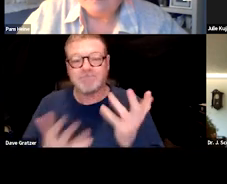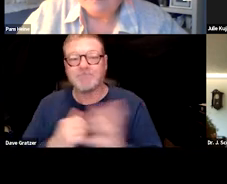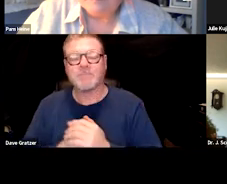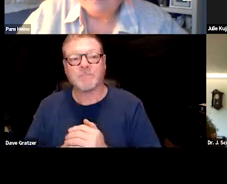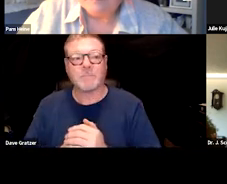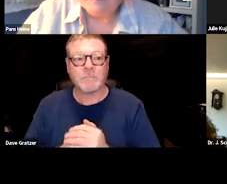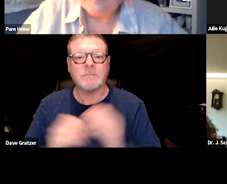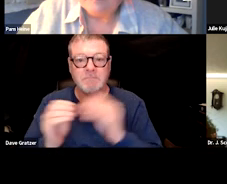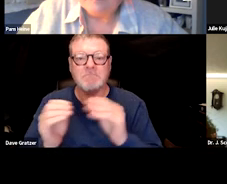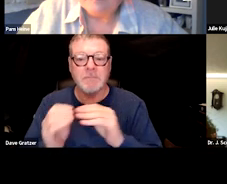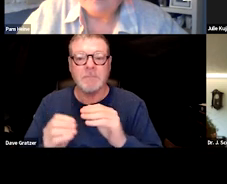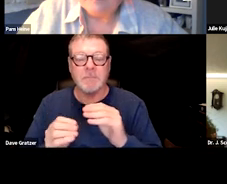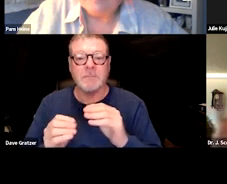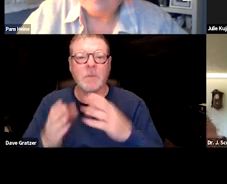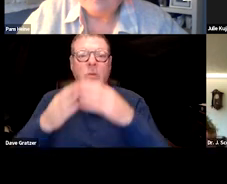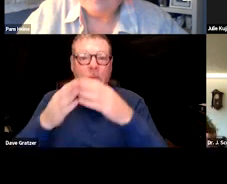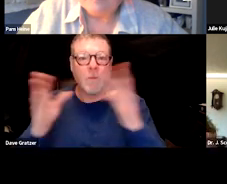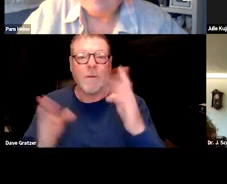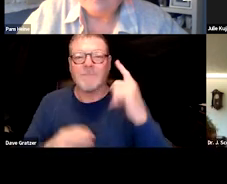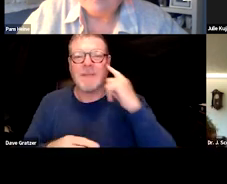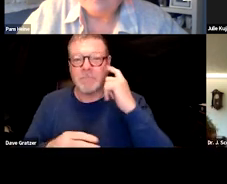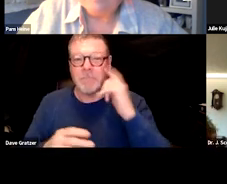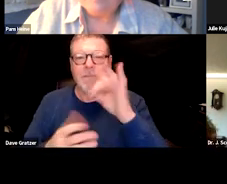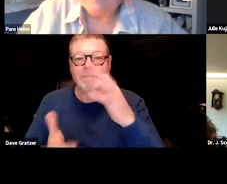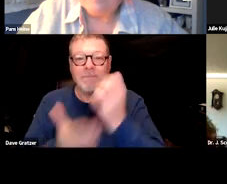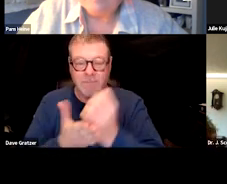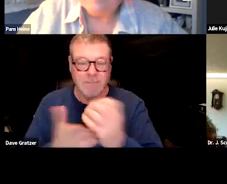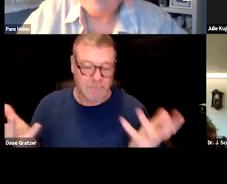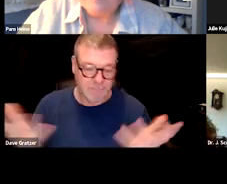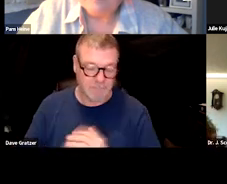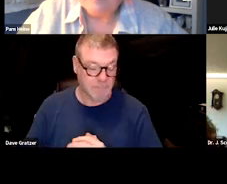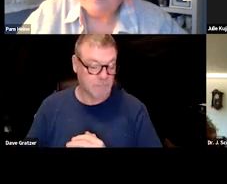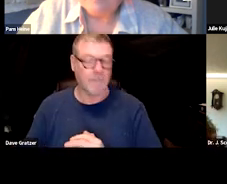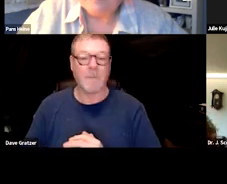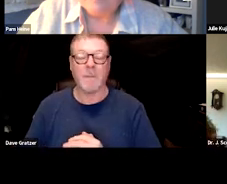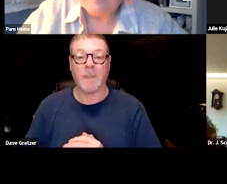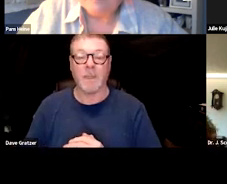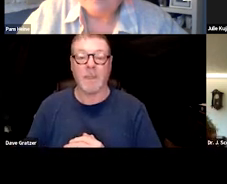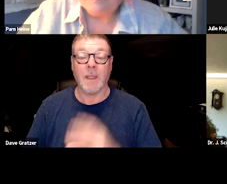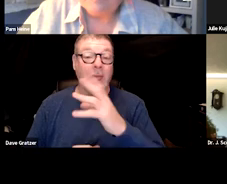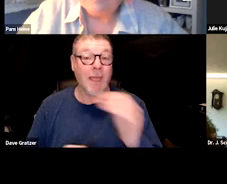the overall preponderance of evidence and standalone exams are difficult